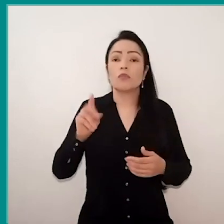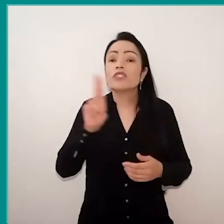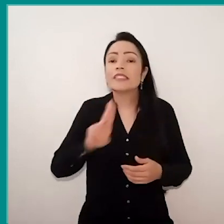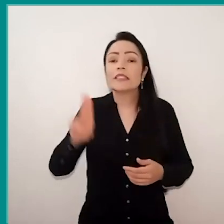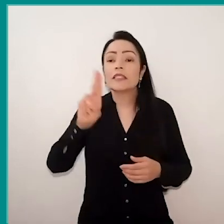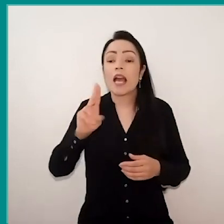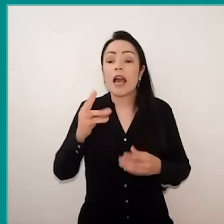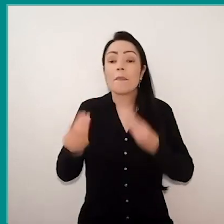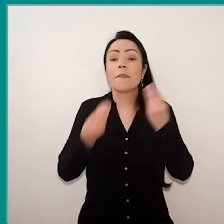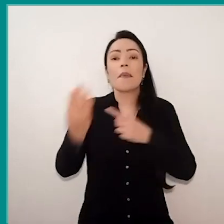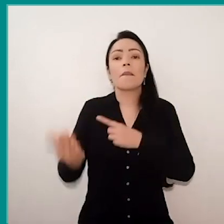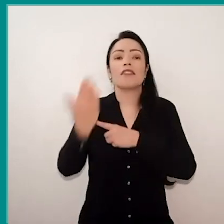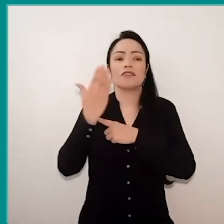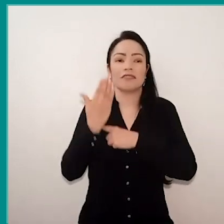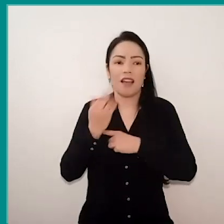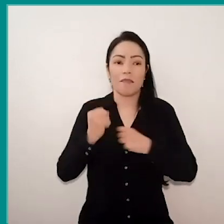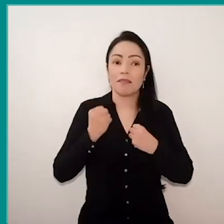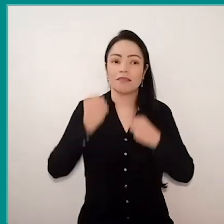to better fight for this cause.”